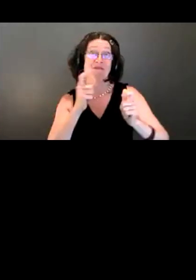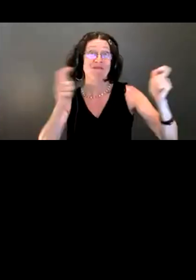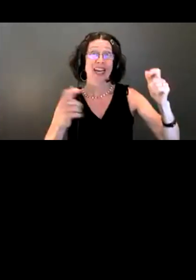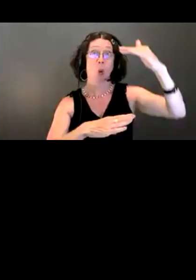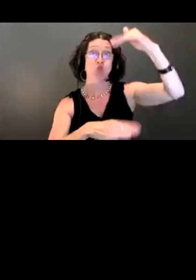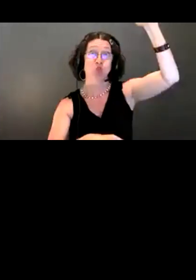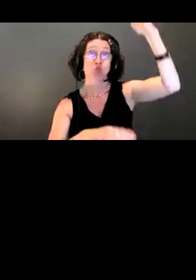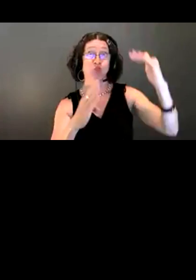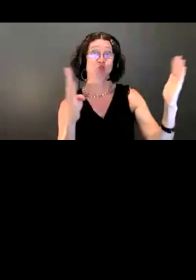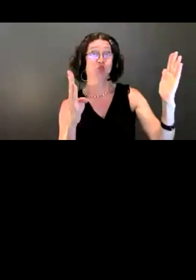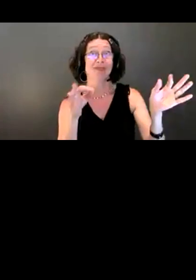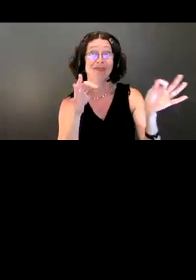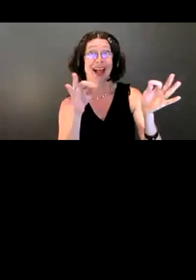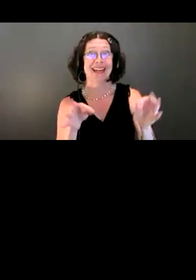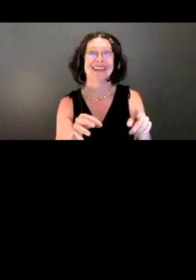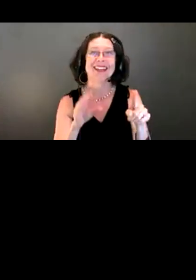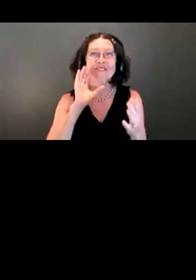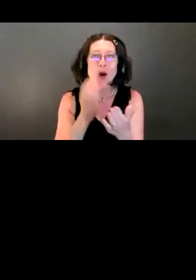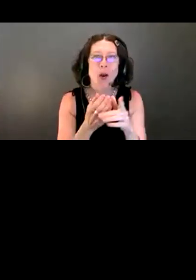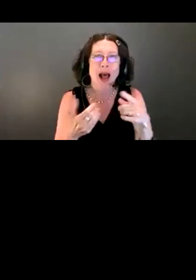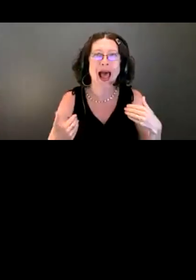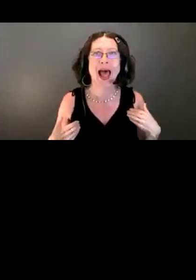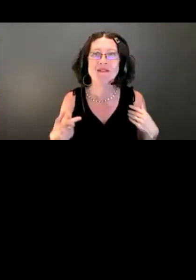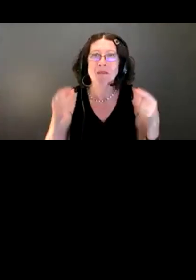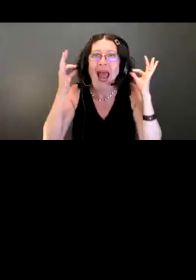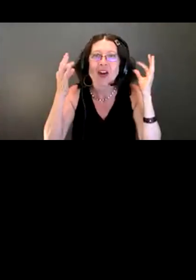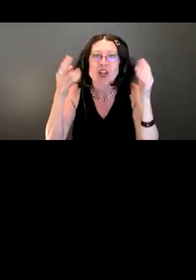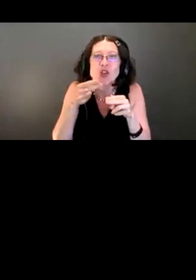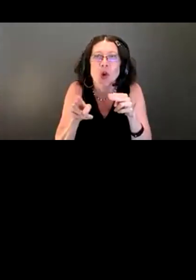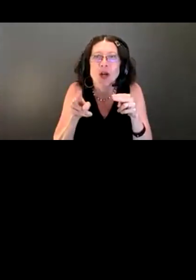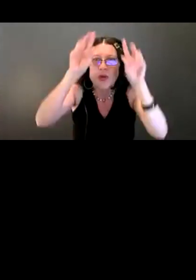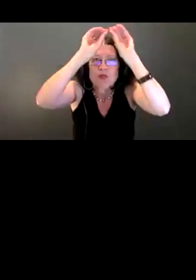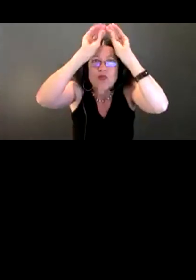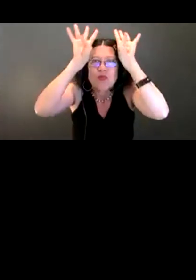In this photo, I have short, spiky hair. I am wearing red glasses.